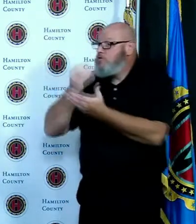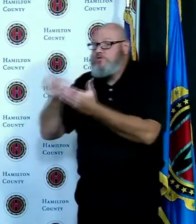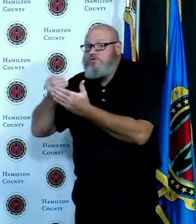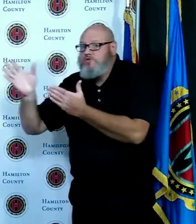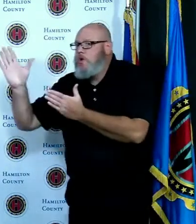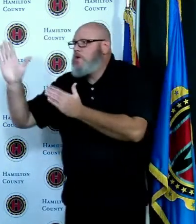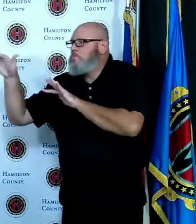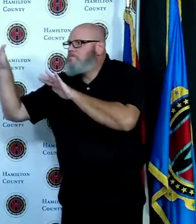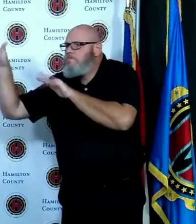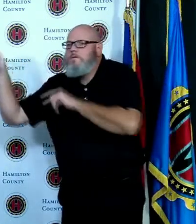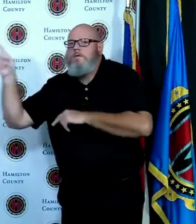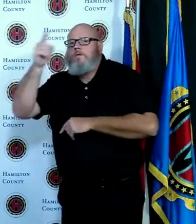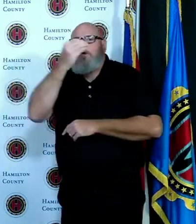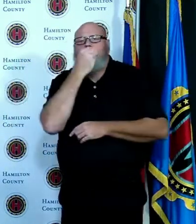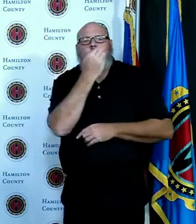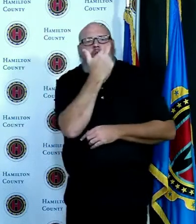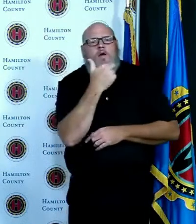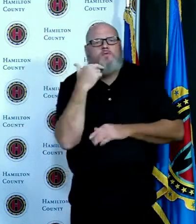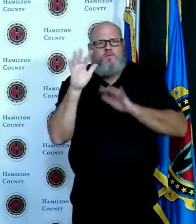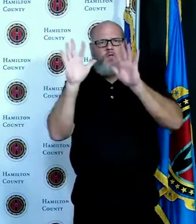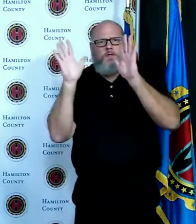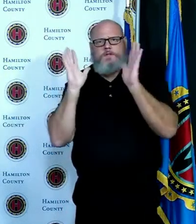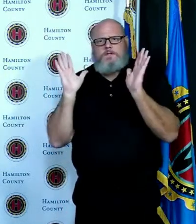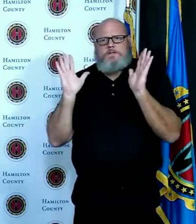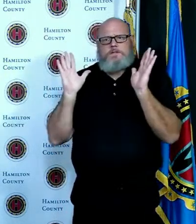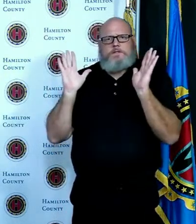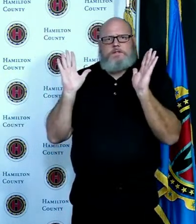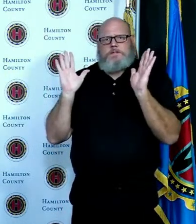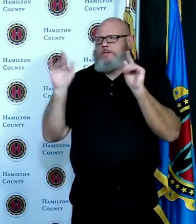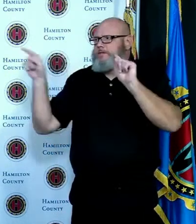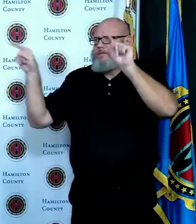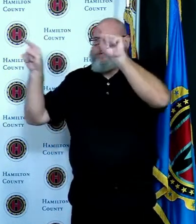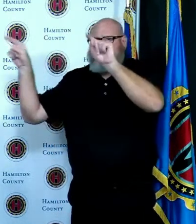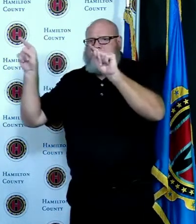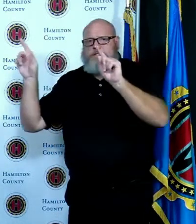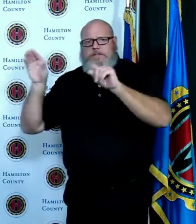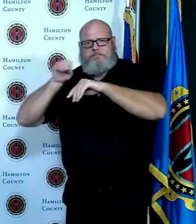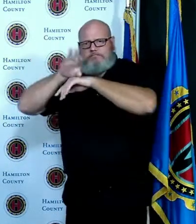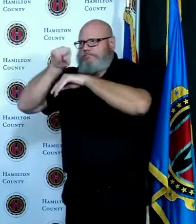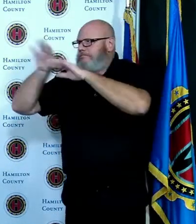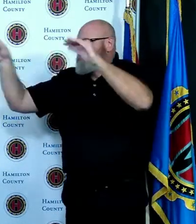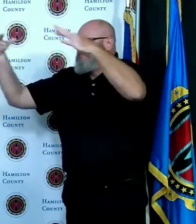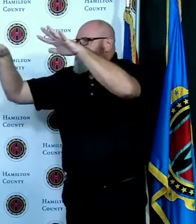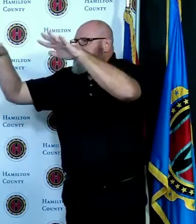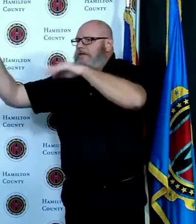weeks so it's not only letting our guard down when we're out in public which is happening in some